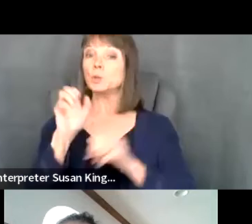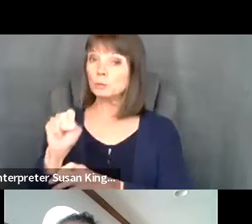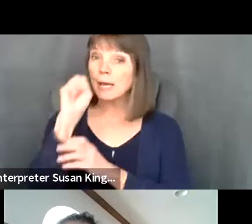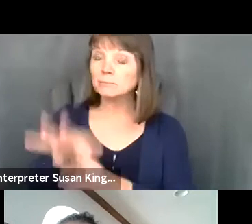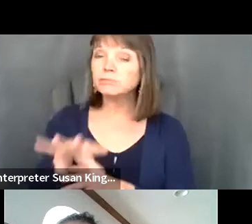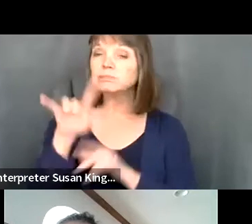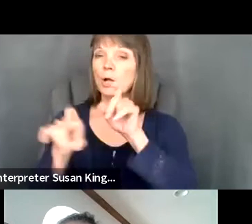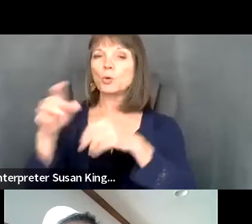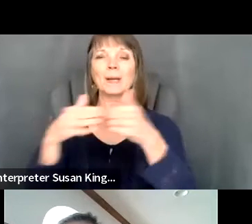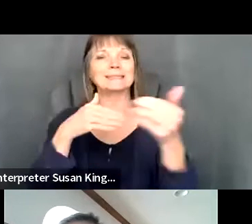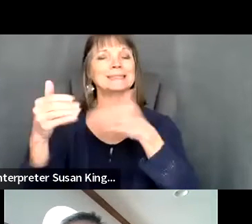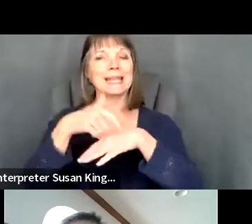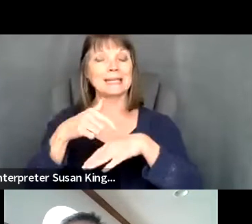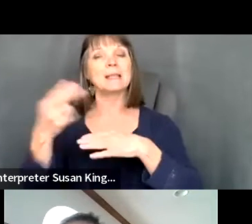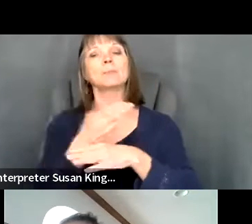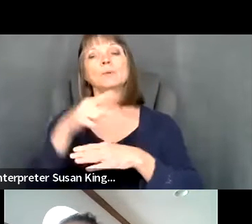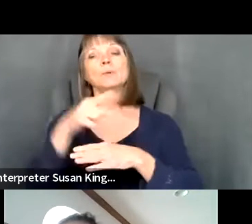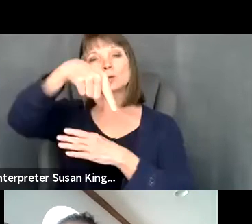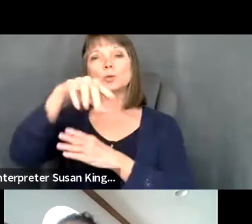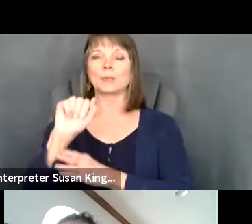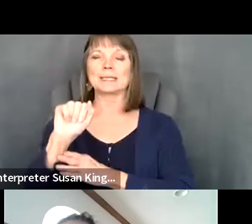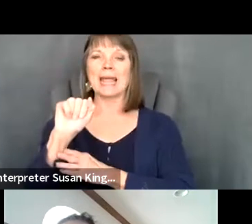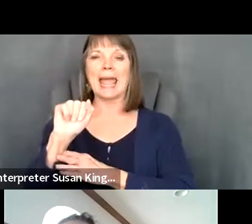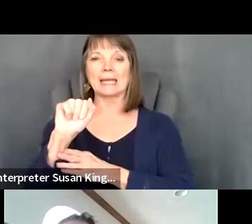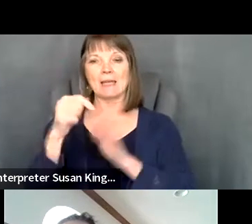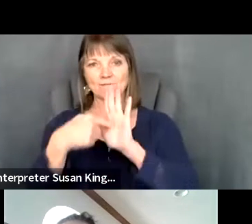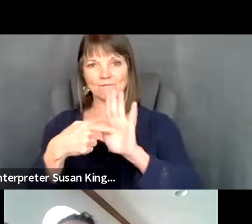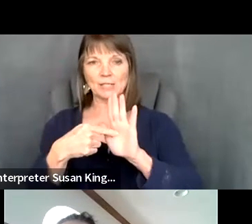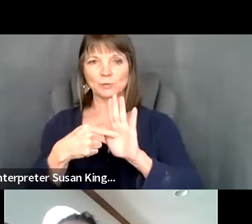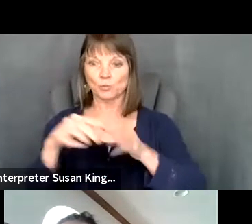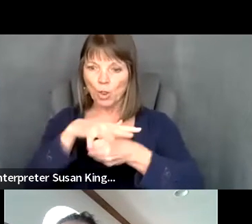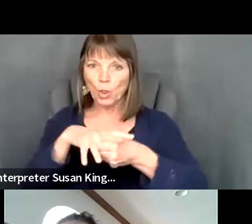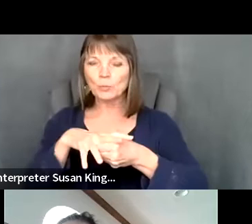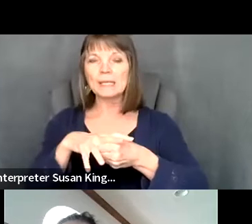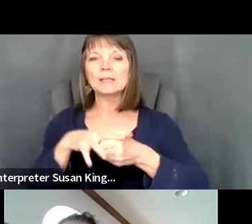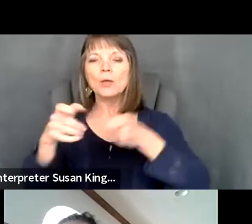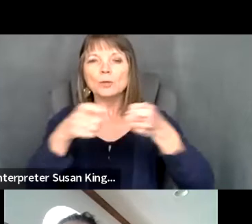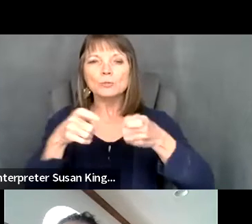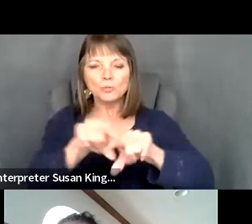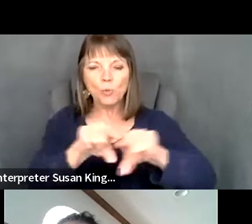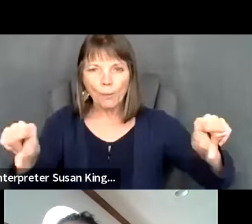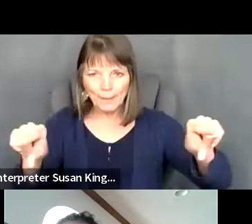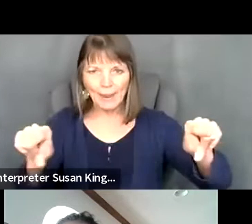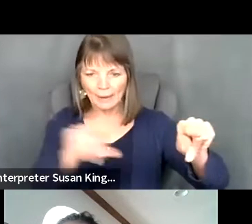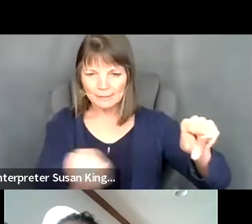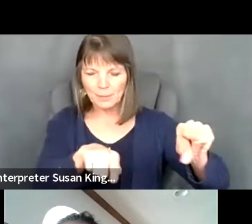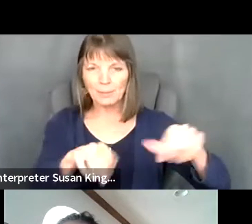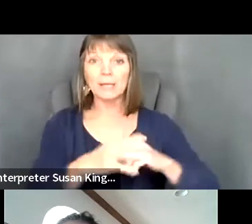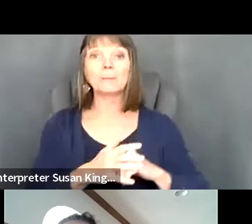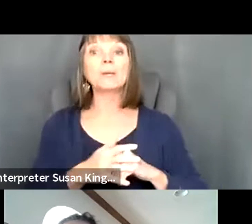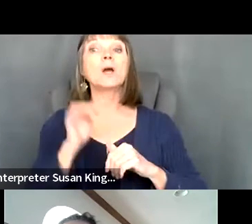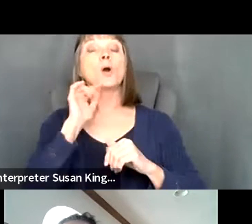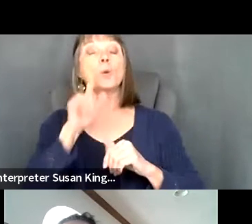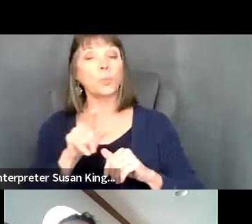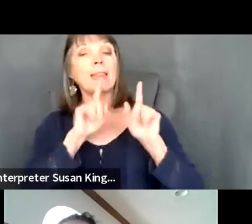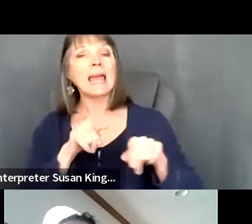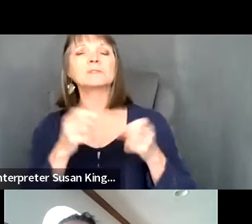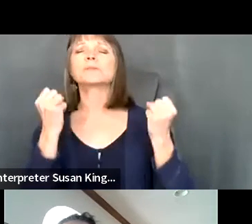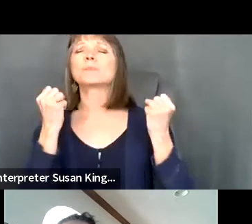Dina Reynolds: Using the Q. And a feature located on your control panel, we will answer as many questions as time allows. Toward the end of the presentation,